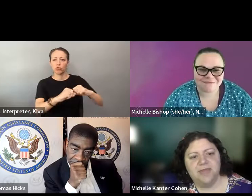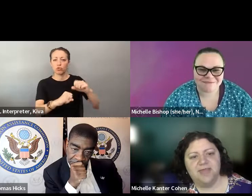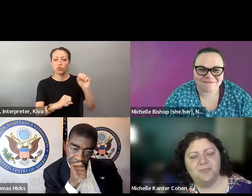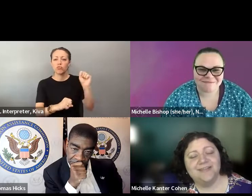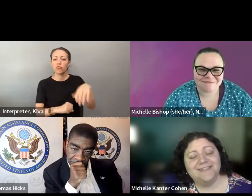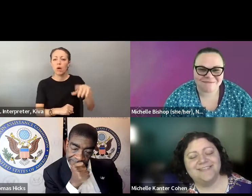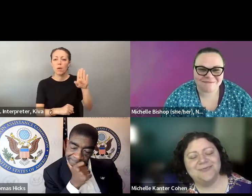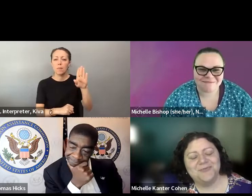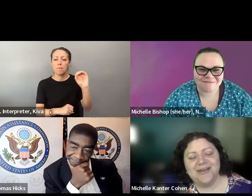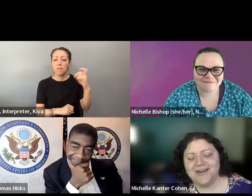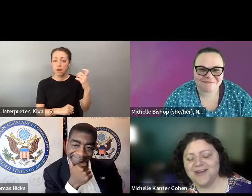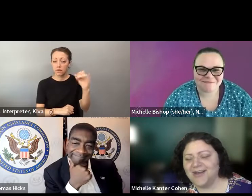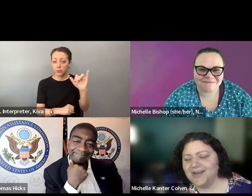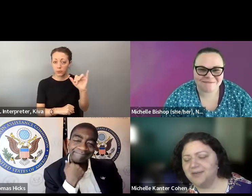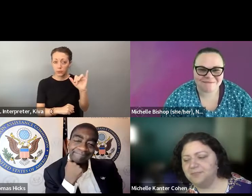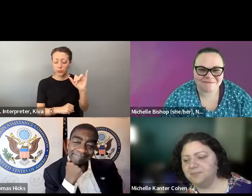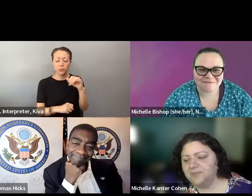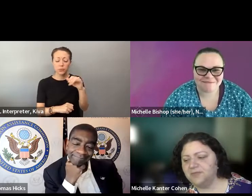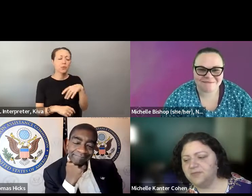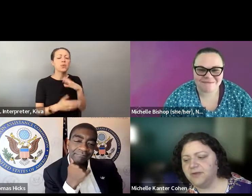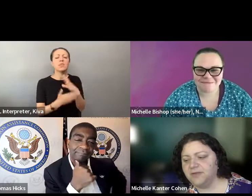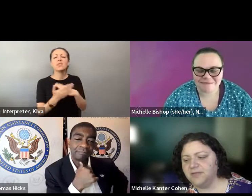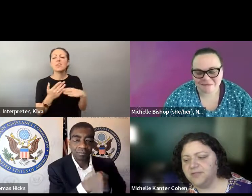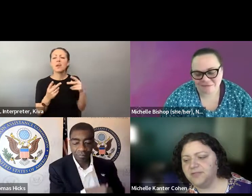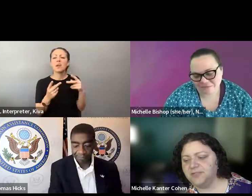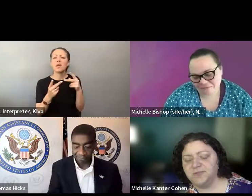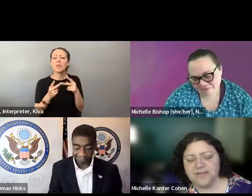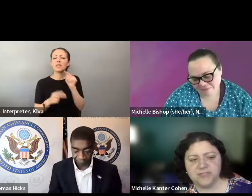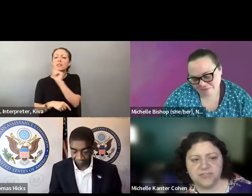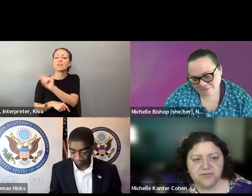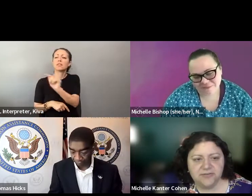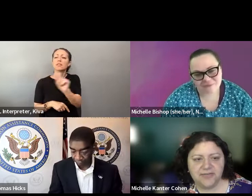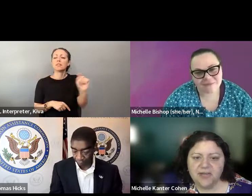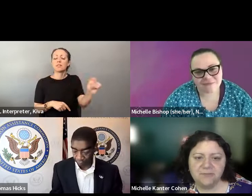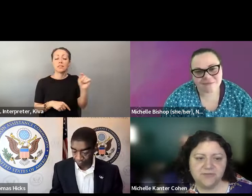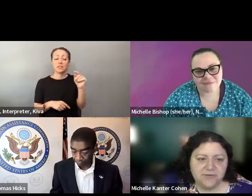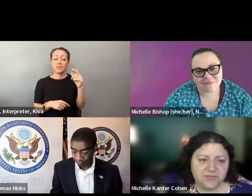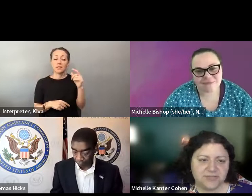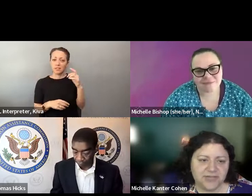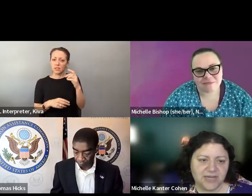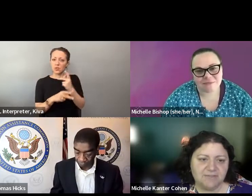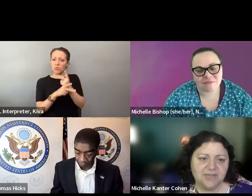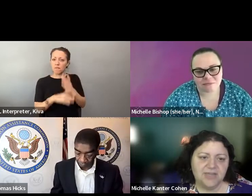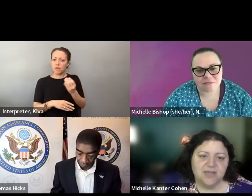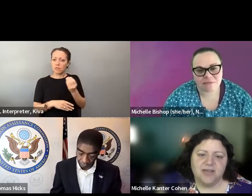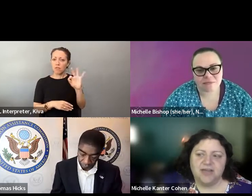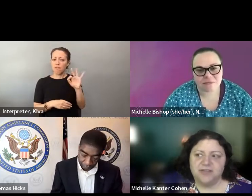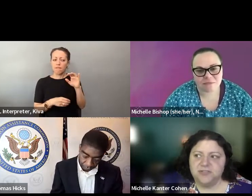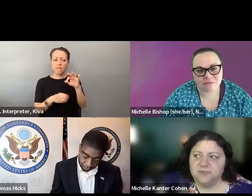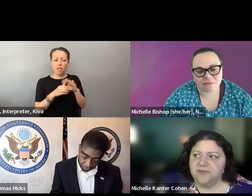elections to put drop boxes, as they're now known, secure ballot intake stations, in places I know we're talking about dropboxes having more flexibility on the part of supervisors of election to put dropboxes as so now known in under Florida law secure ballot intake stations in places where where the supervisors know they